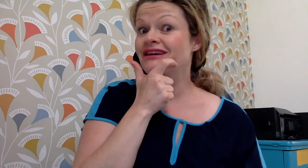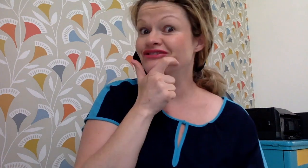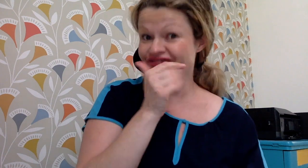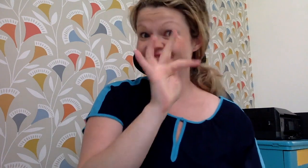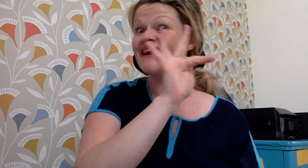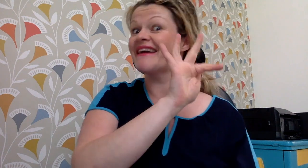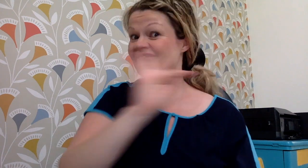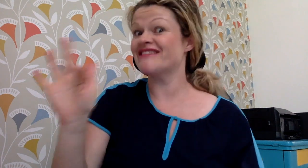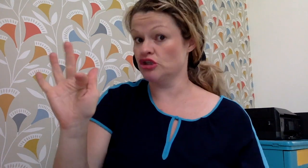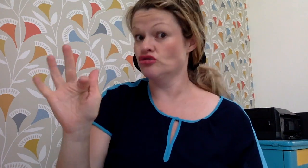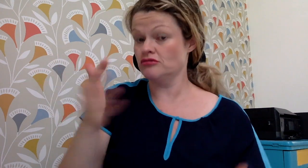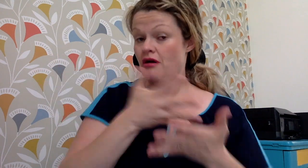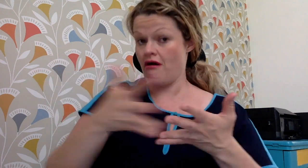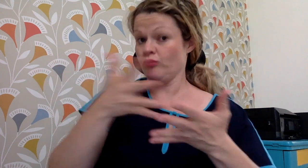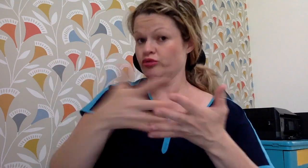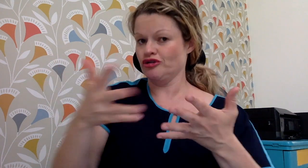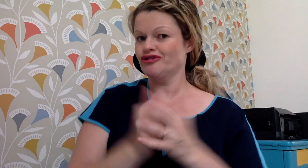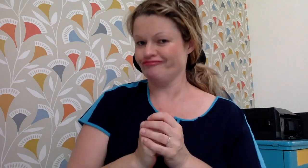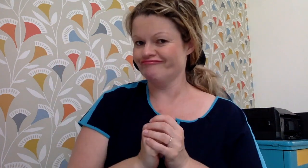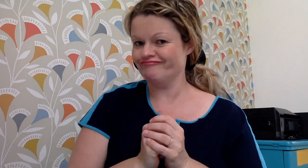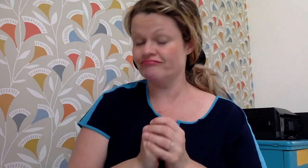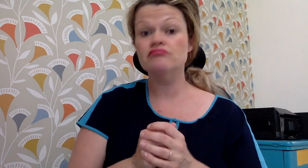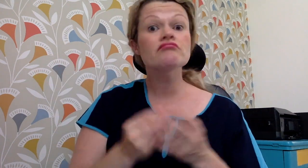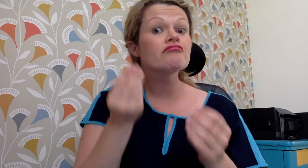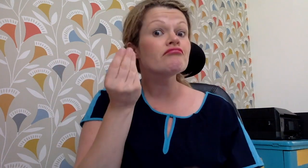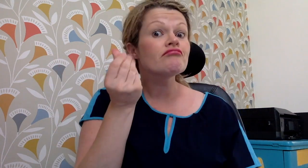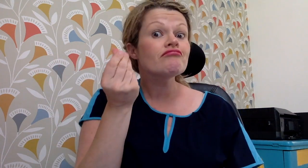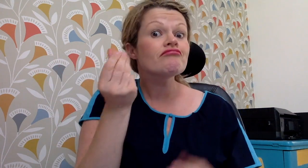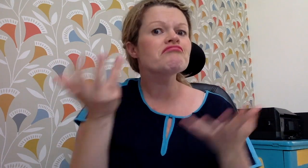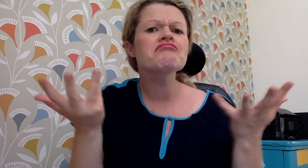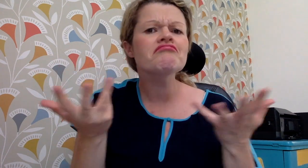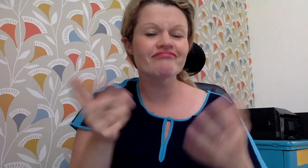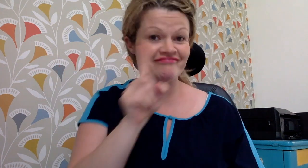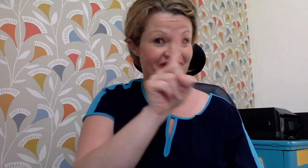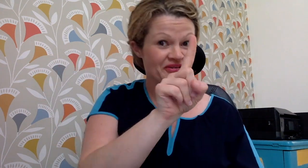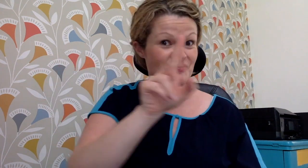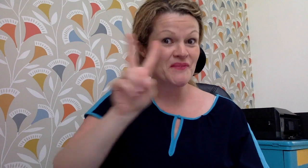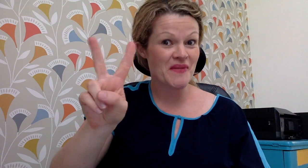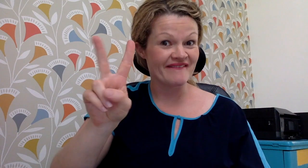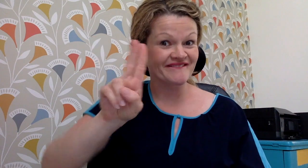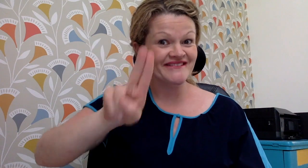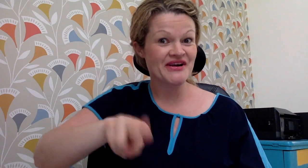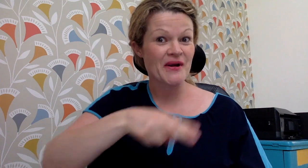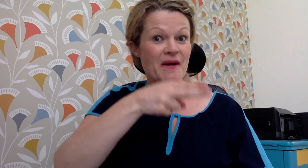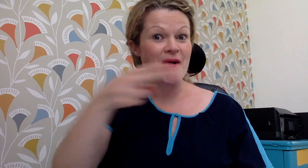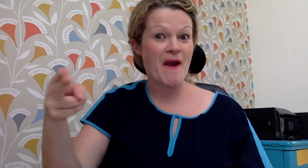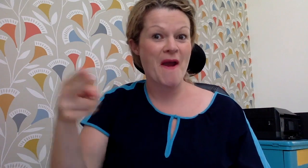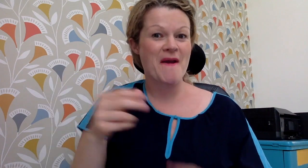This book is published in both English and French It's only 12 euros